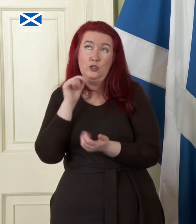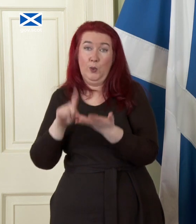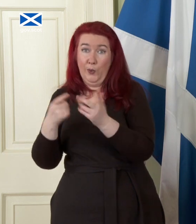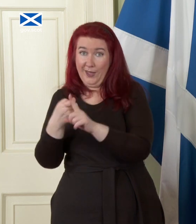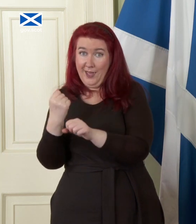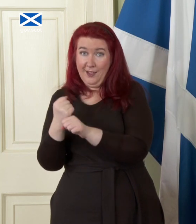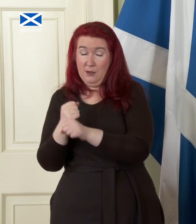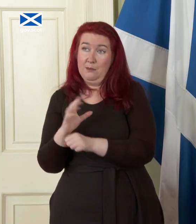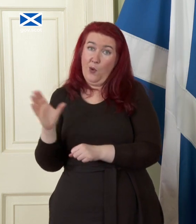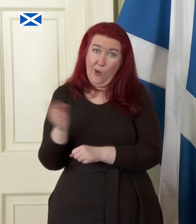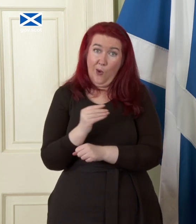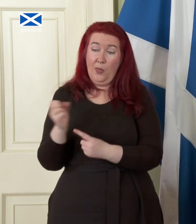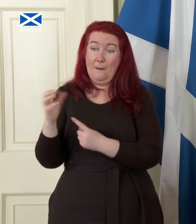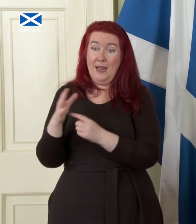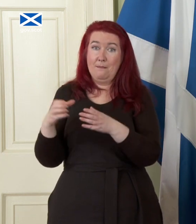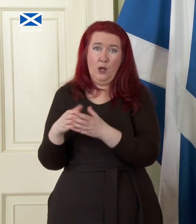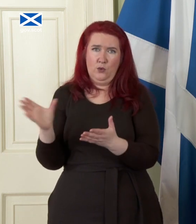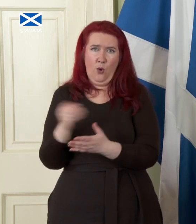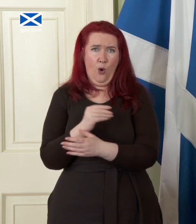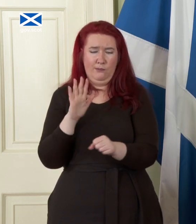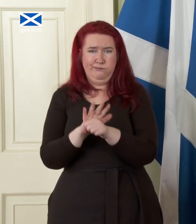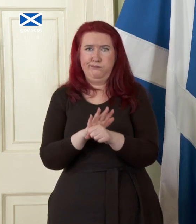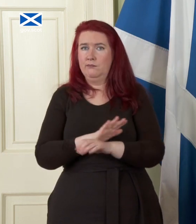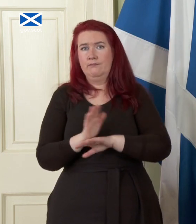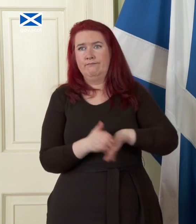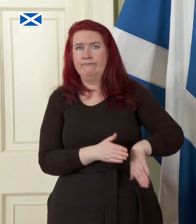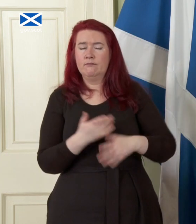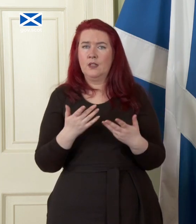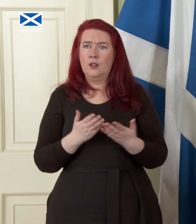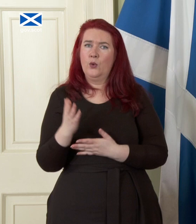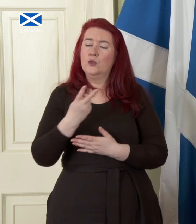but all of the main parties effectively vetoed it in the 2014 referendum I think at the time